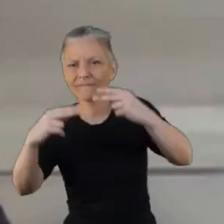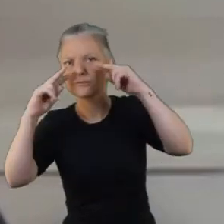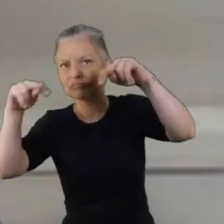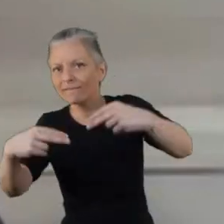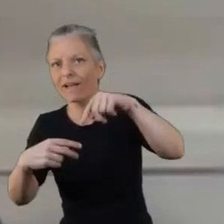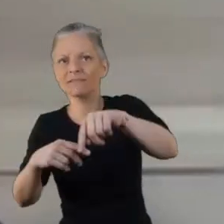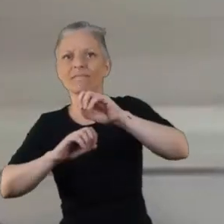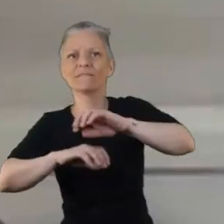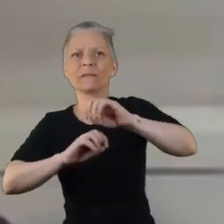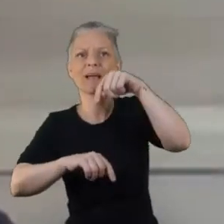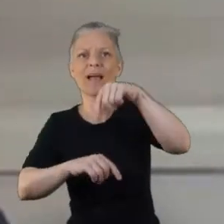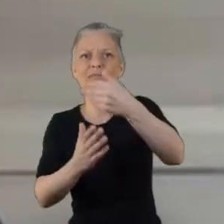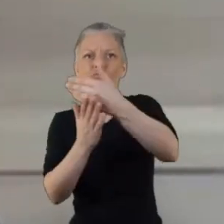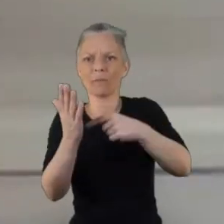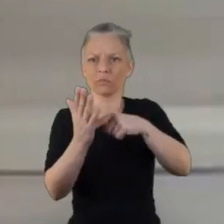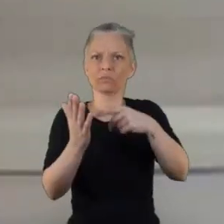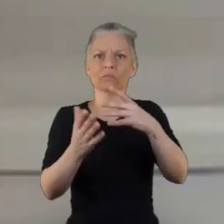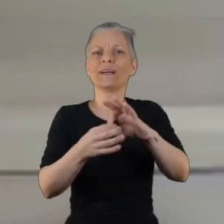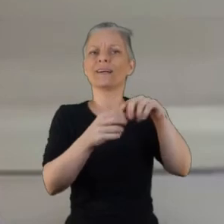provide feedback was a big plus as well.